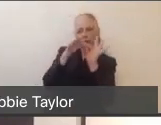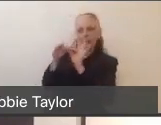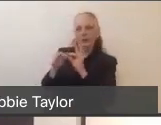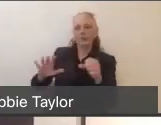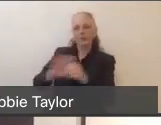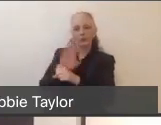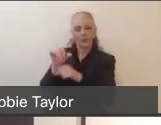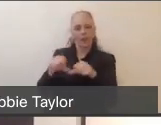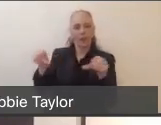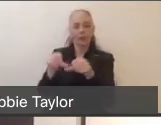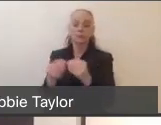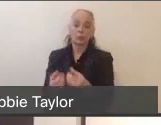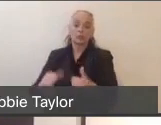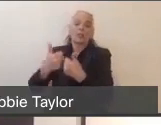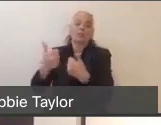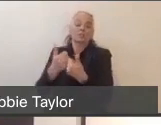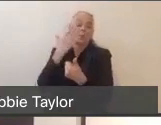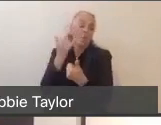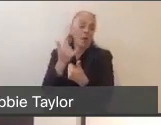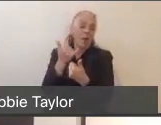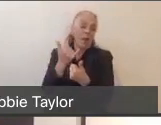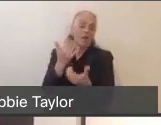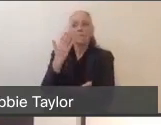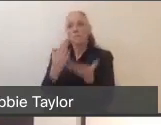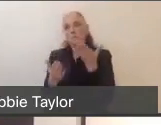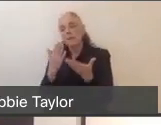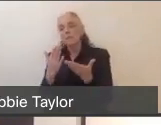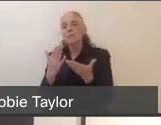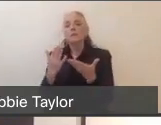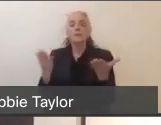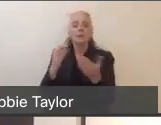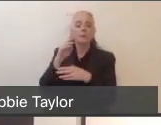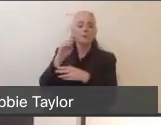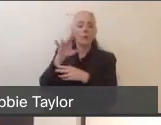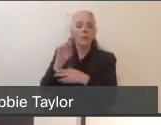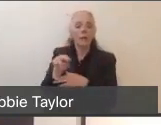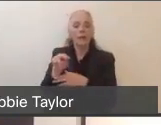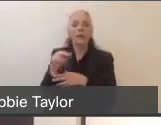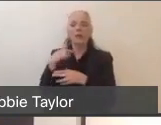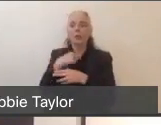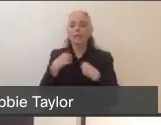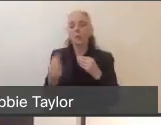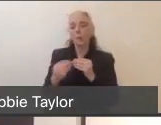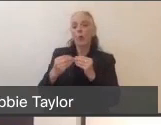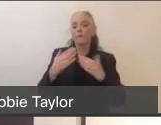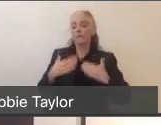because what might work, at least partially, here in Marin, with greater physical distancing and better air quality and such